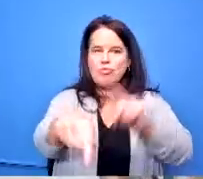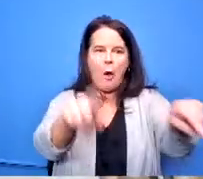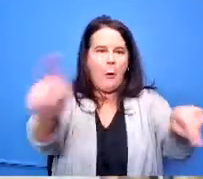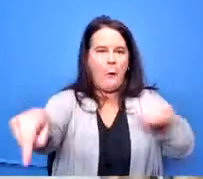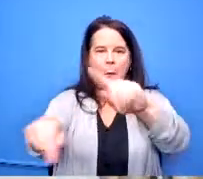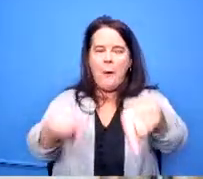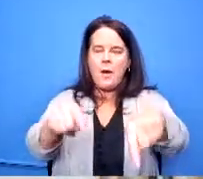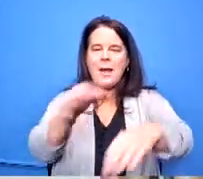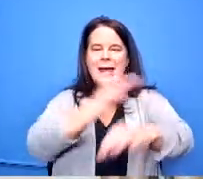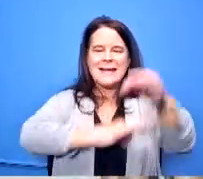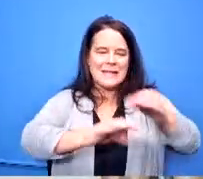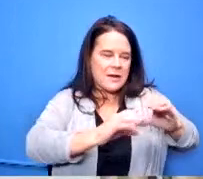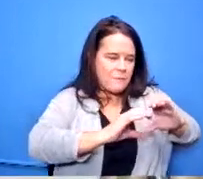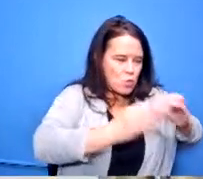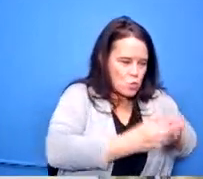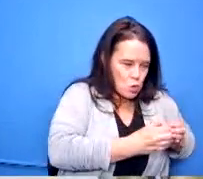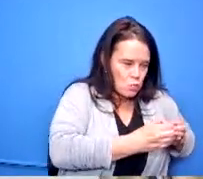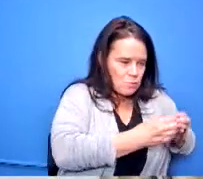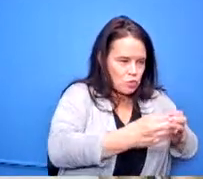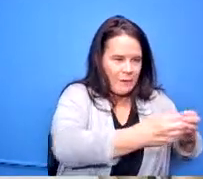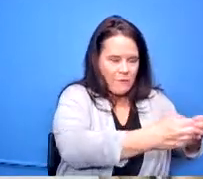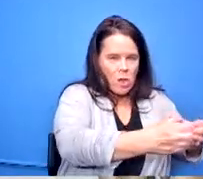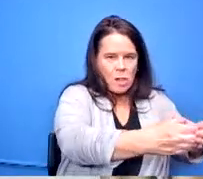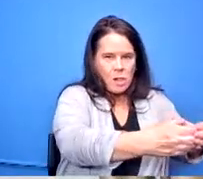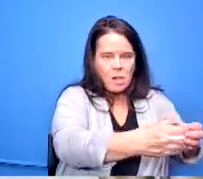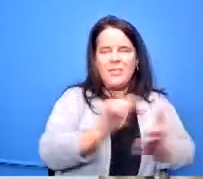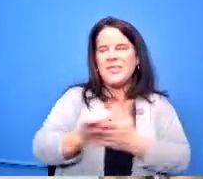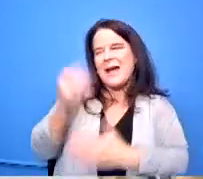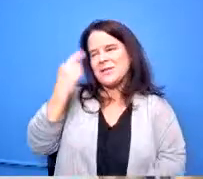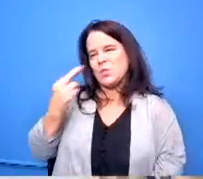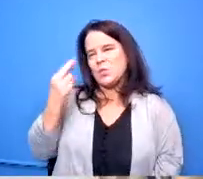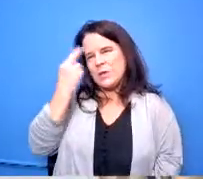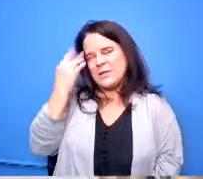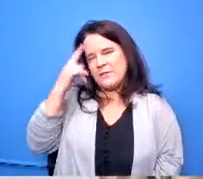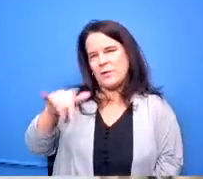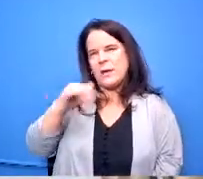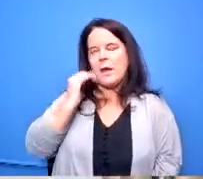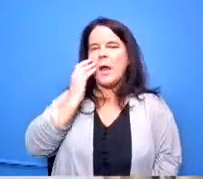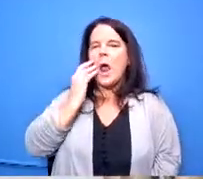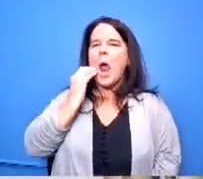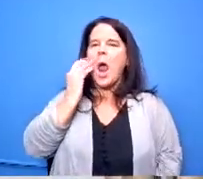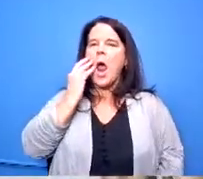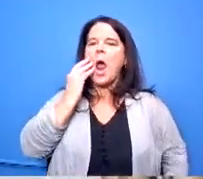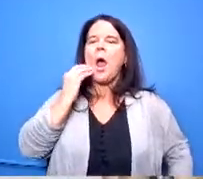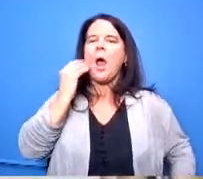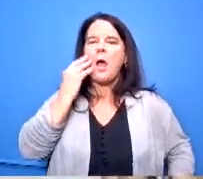moving as a cohort so that that was the reason for that so even even with that one right there i mean